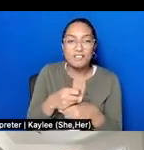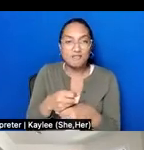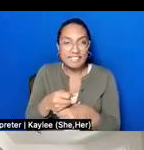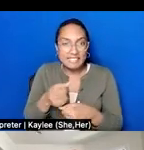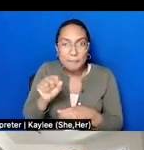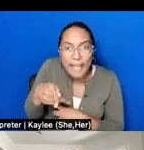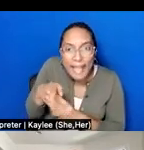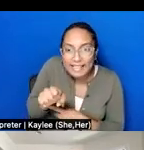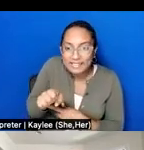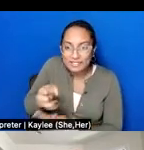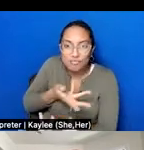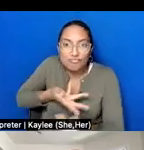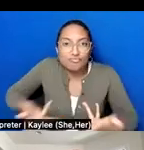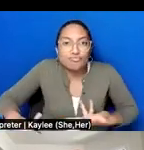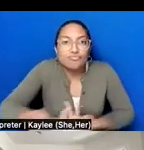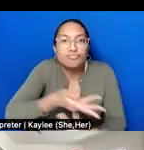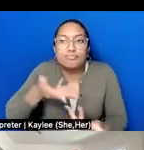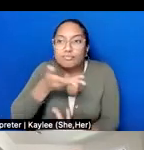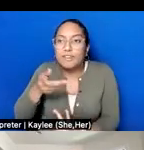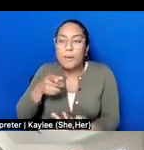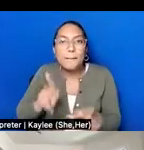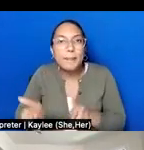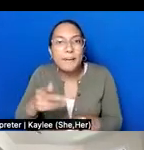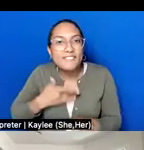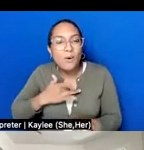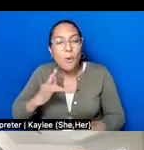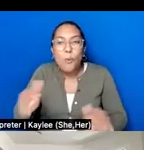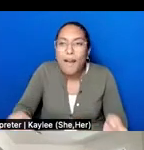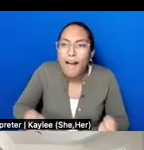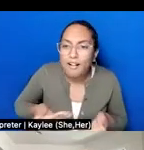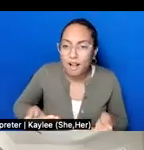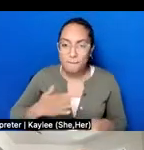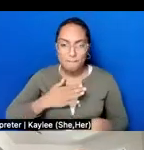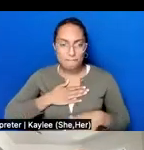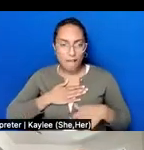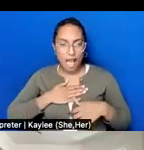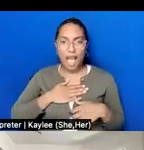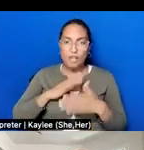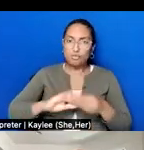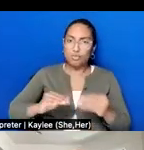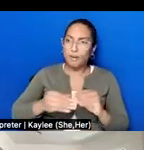feel welcome and their voices feel welcome so that they can share our stories? And